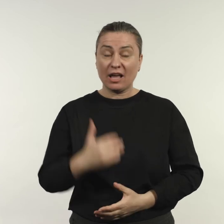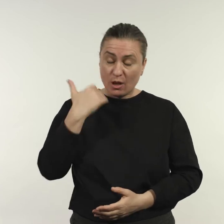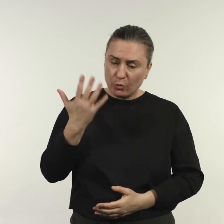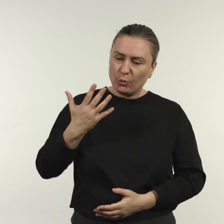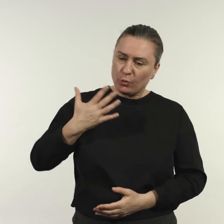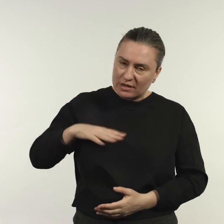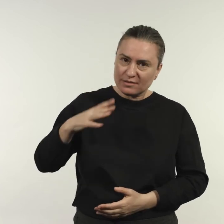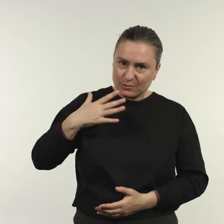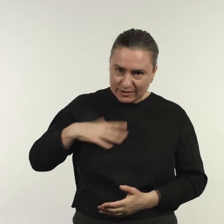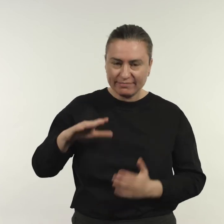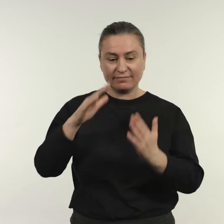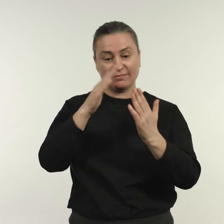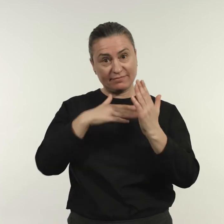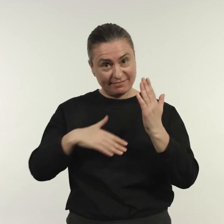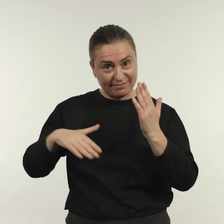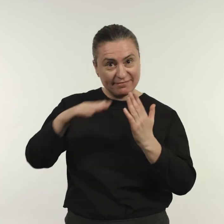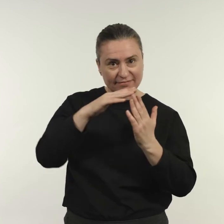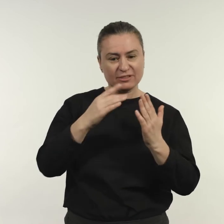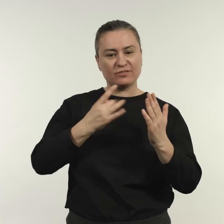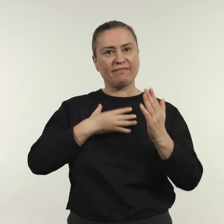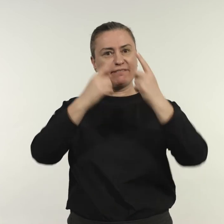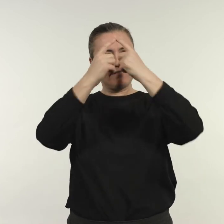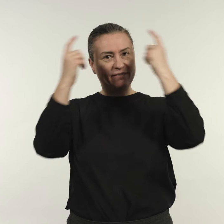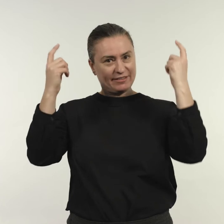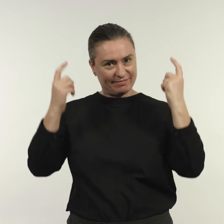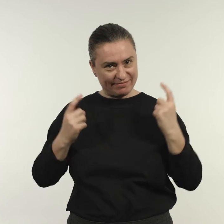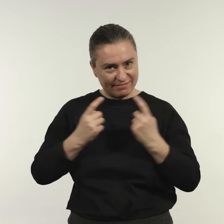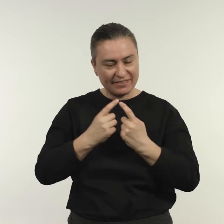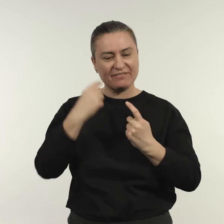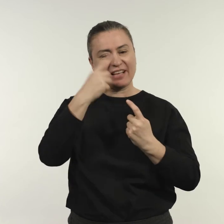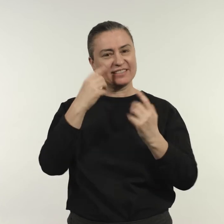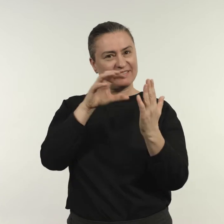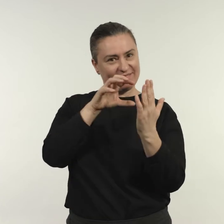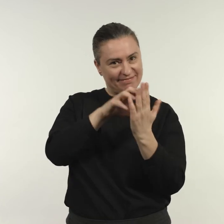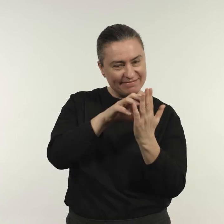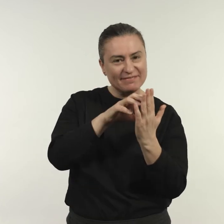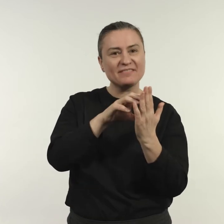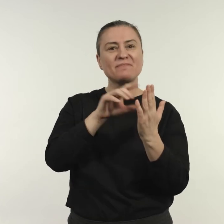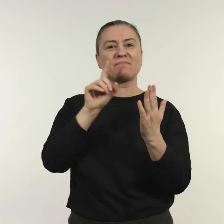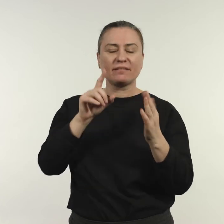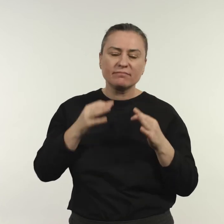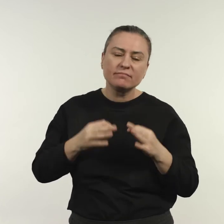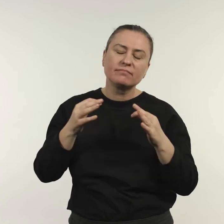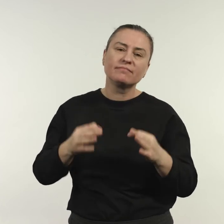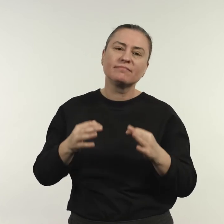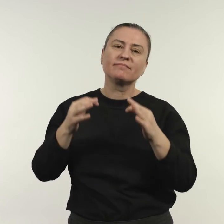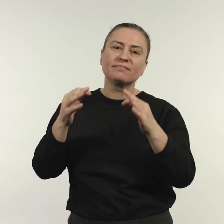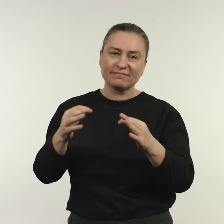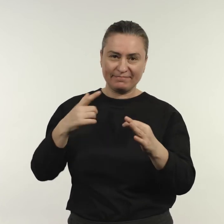‘I have always wanted to paint a self-portrait, but it has been a long time eventuating as portraiture does not come naturally to me.